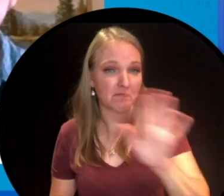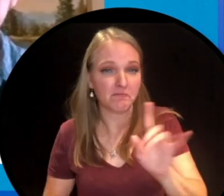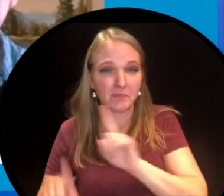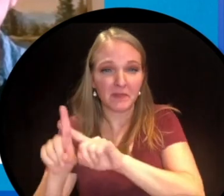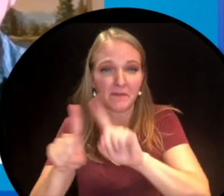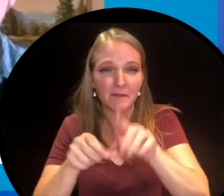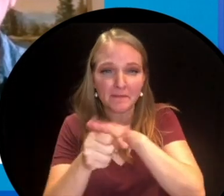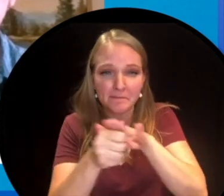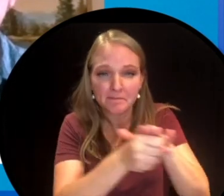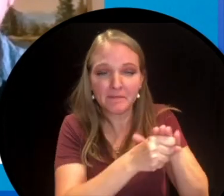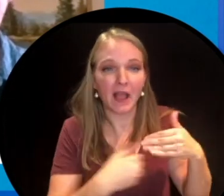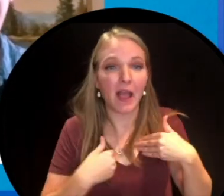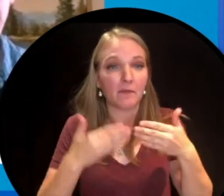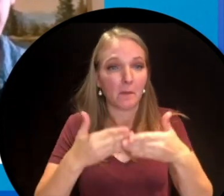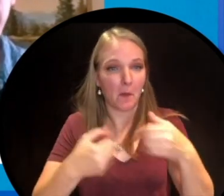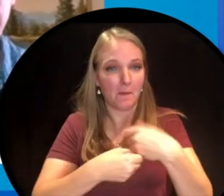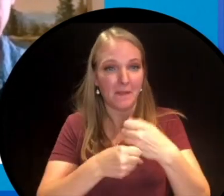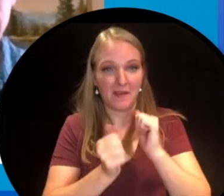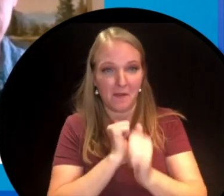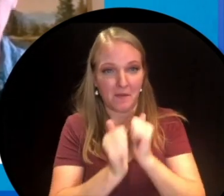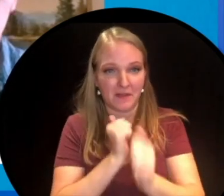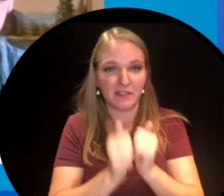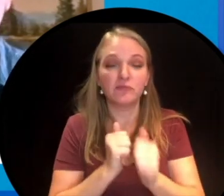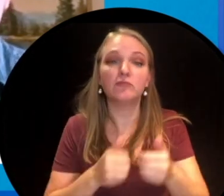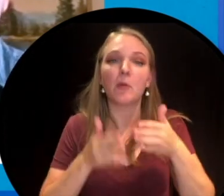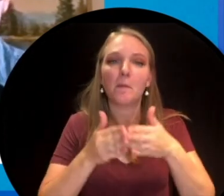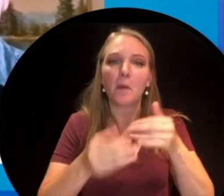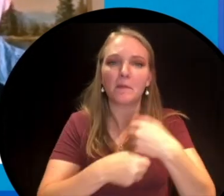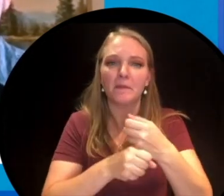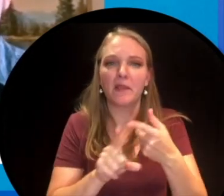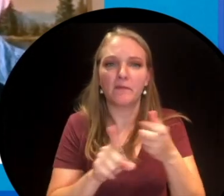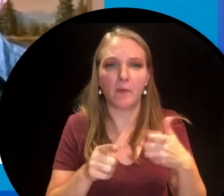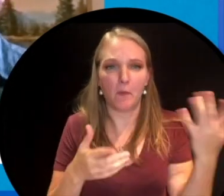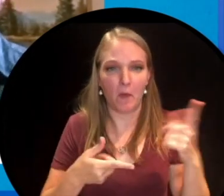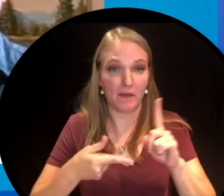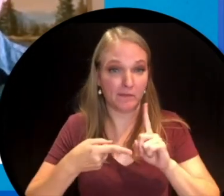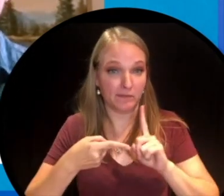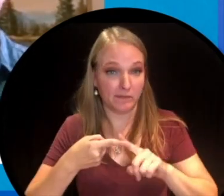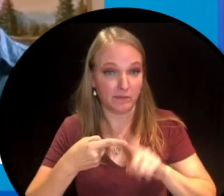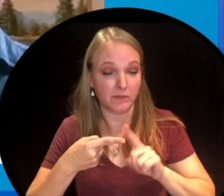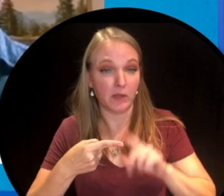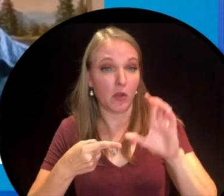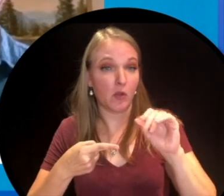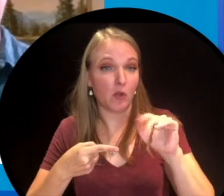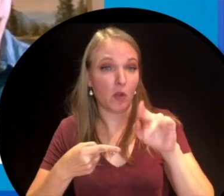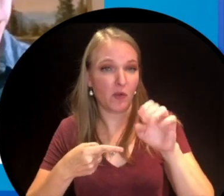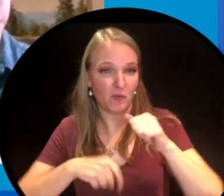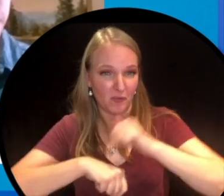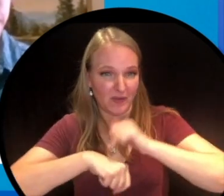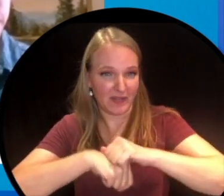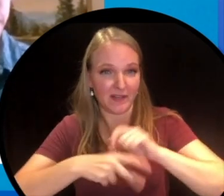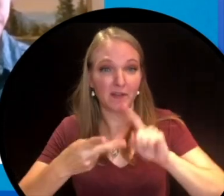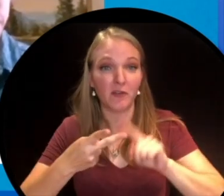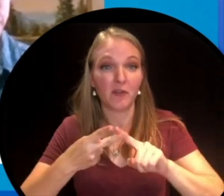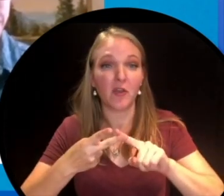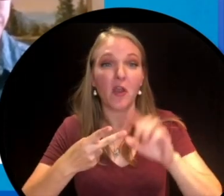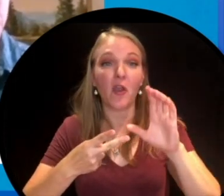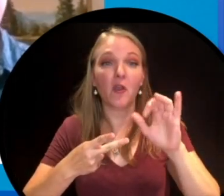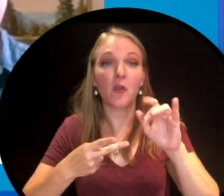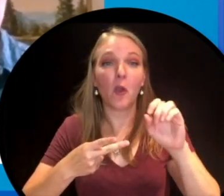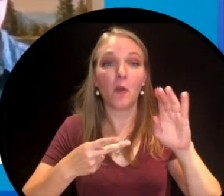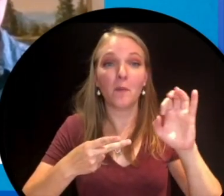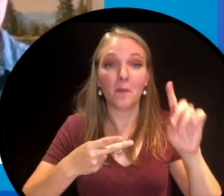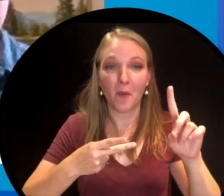country hold boat making competitions. What are these boats made from? Is it concrete, cardboard